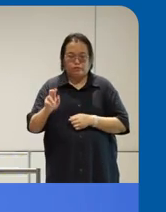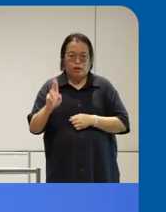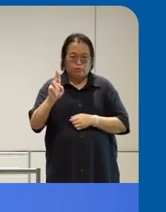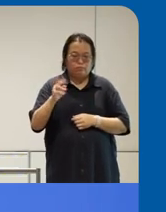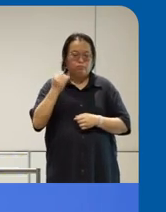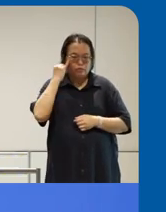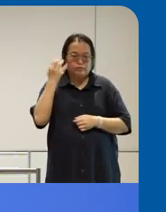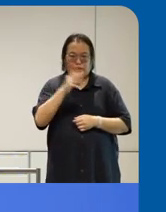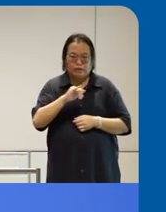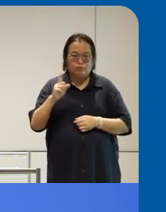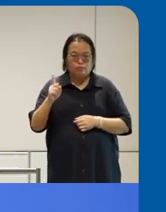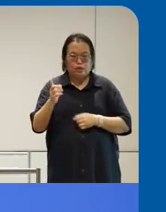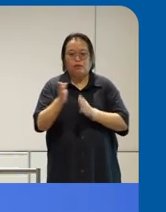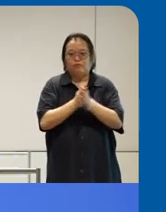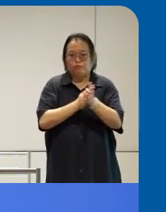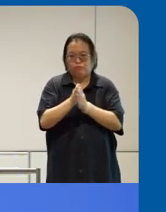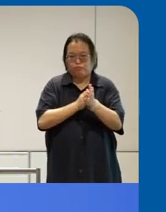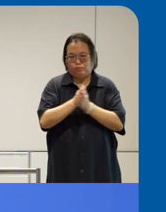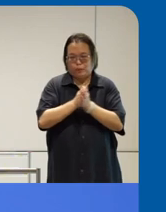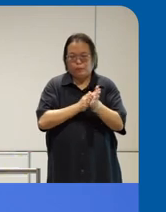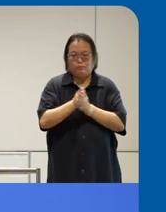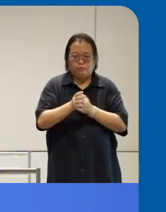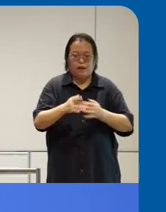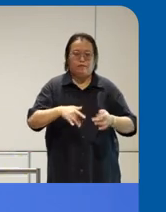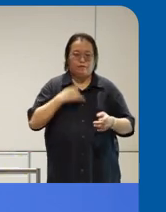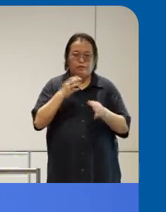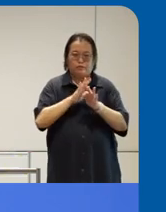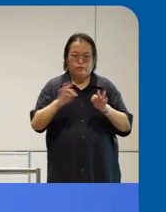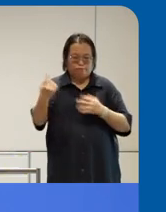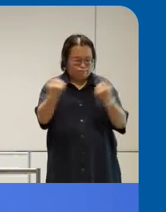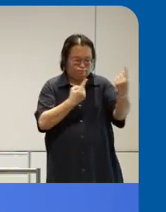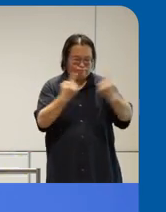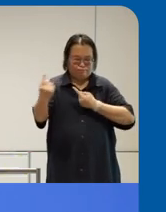is interested in accessibility do feel free to approach us definitely um there really I really